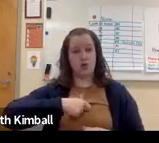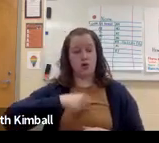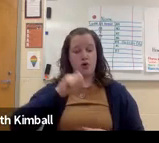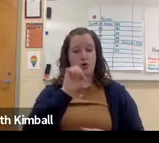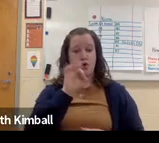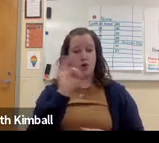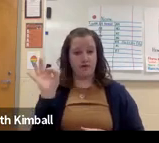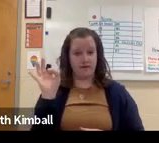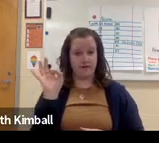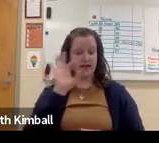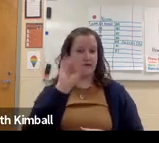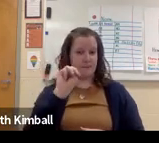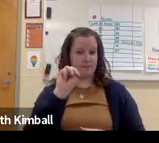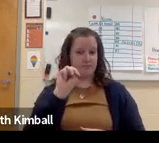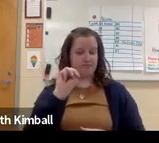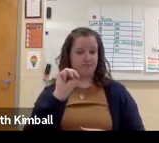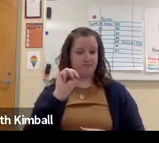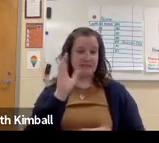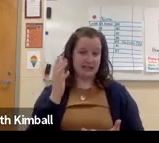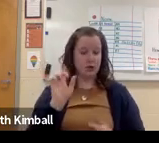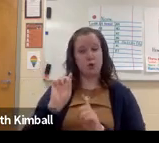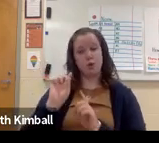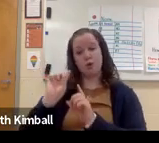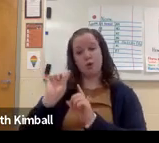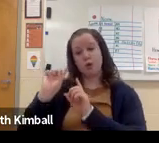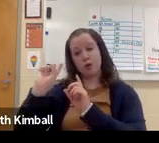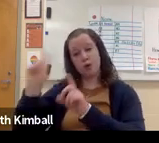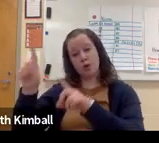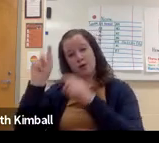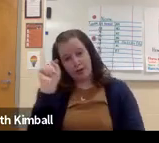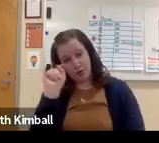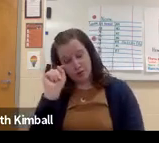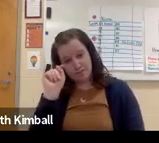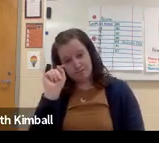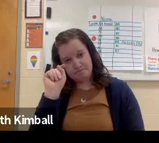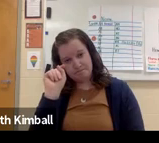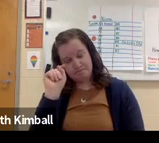will forget to turn off the FM system after teaching.